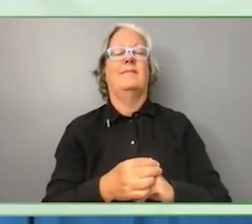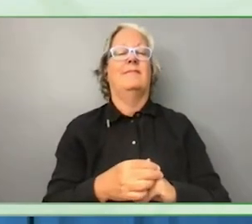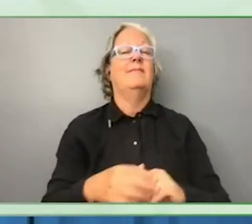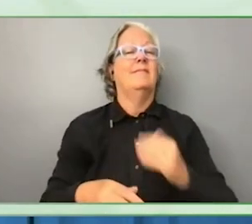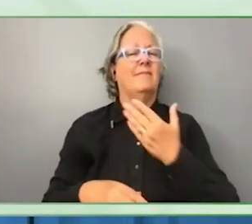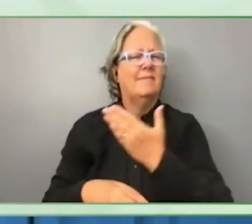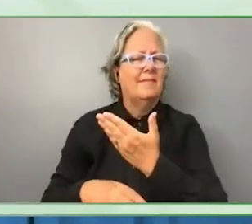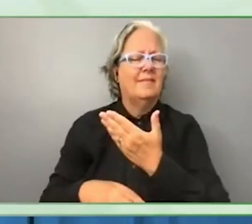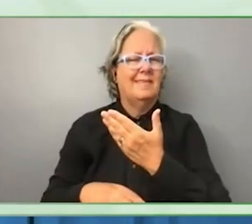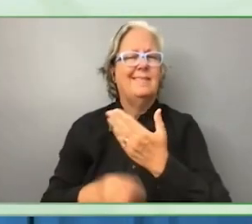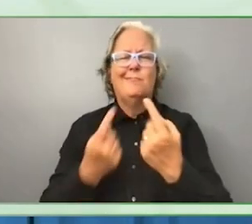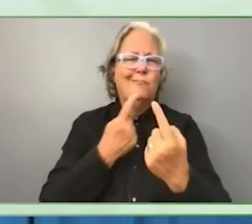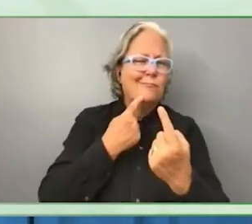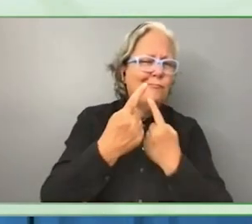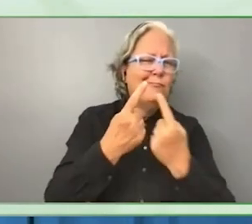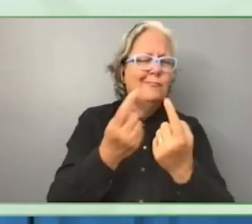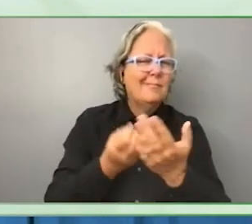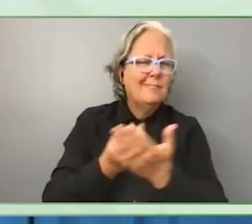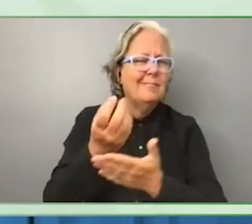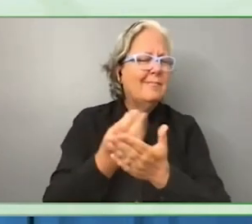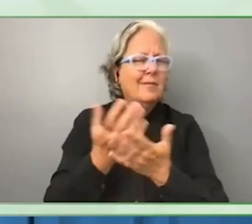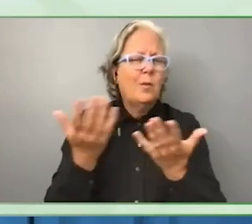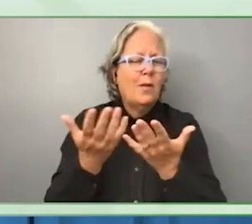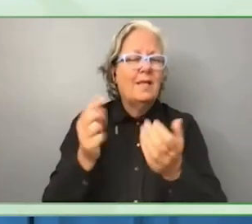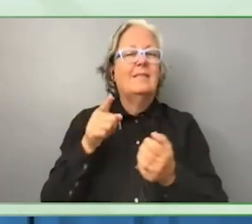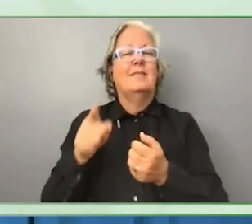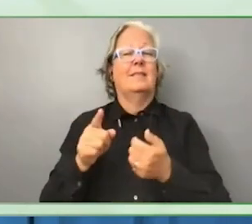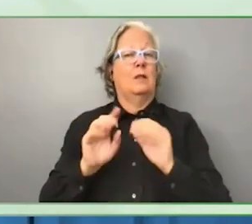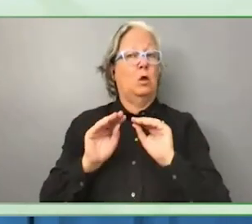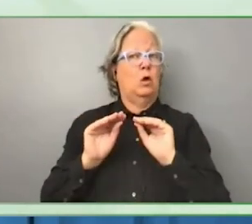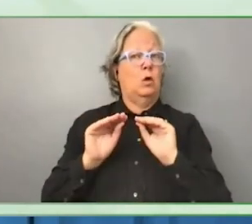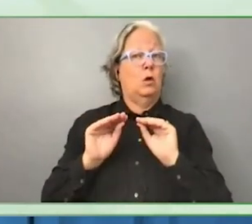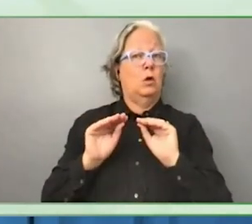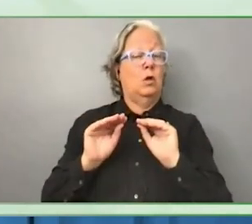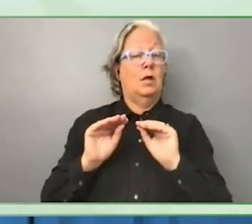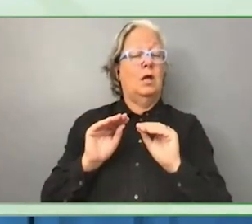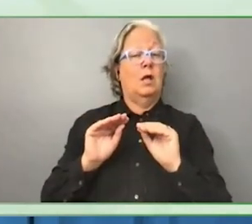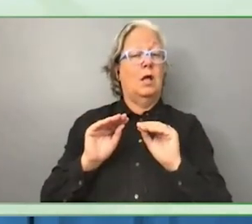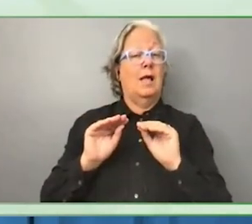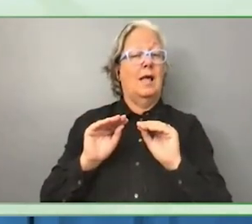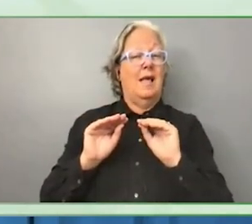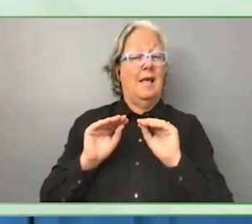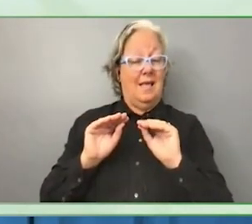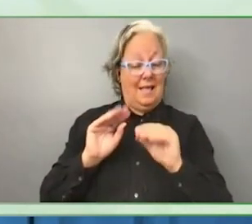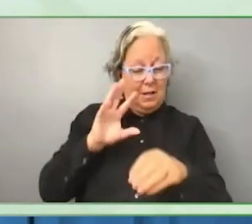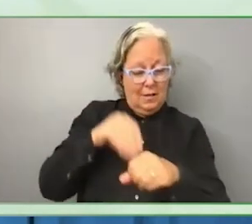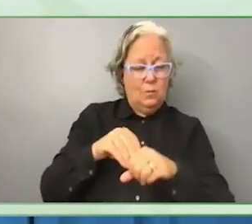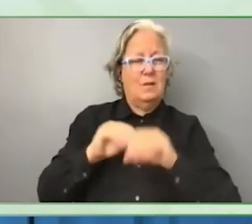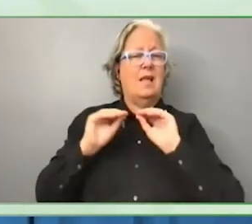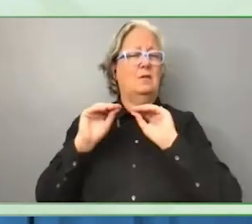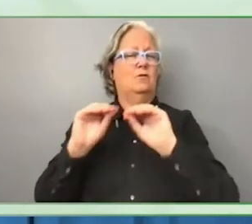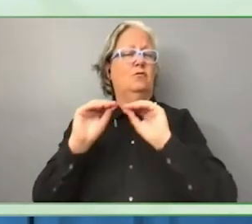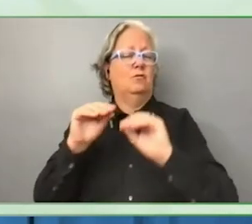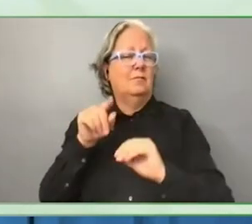This was another trust fund which built upon the US aid trust fund